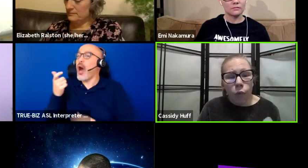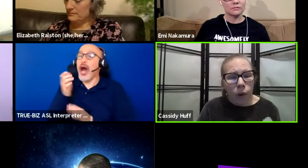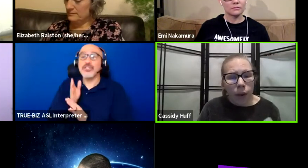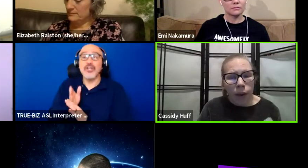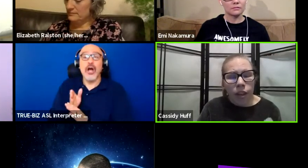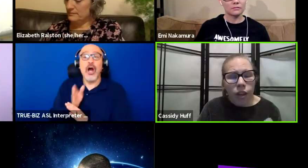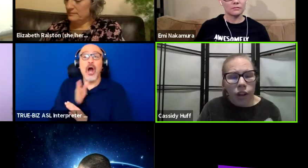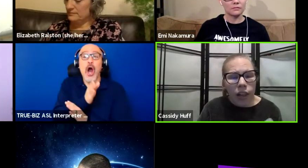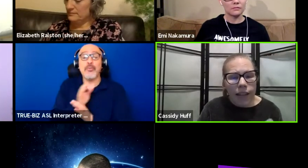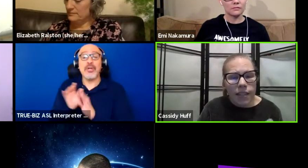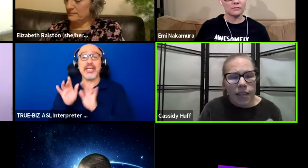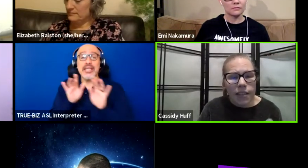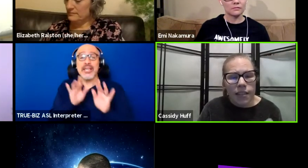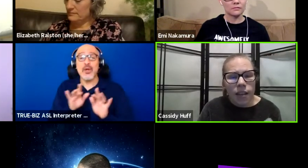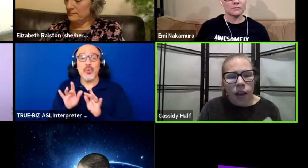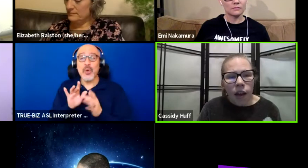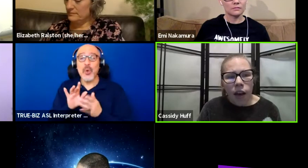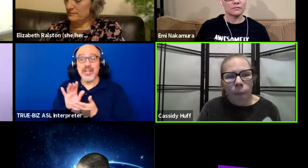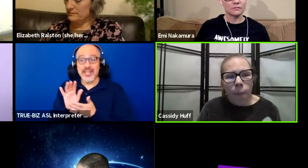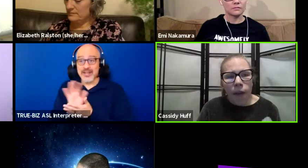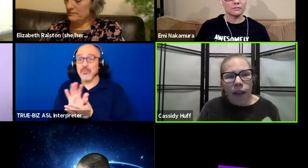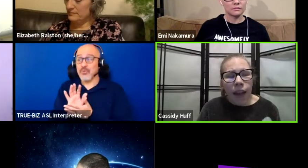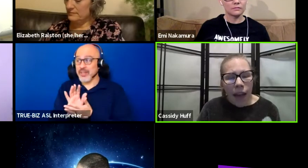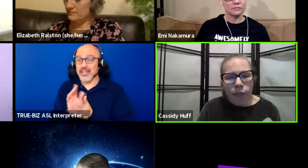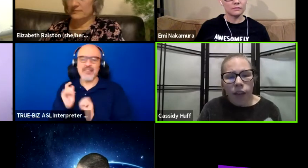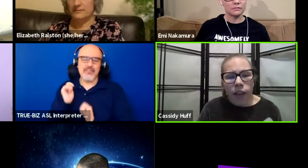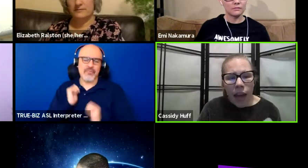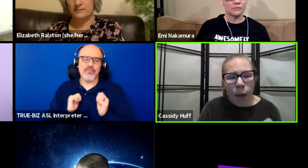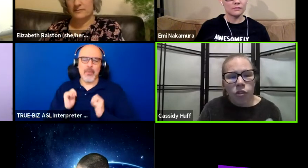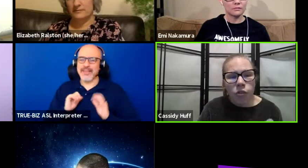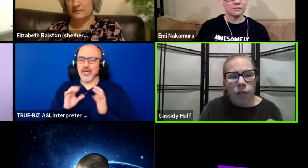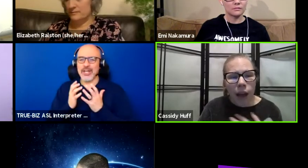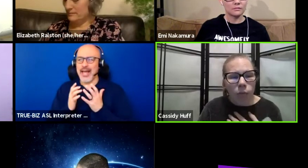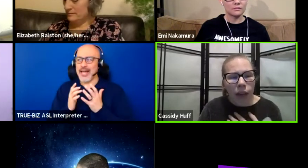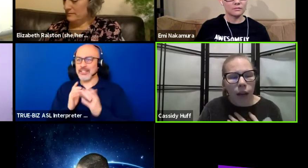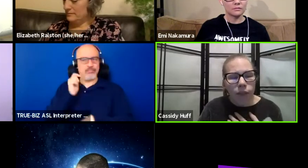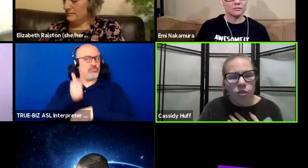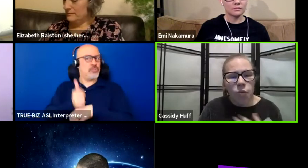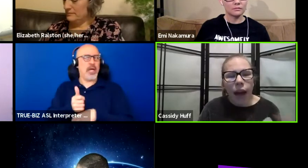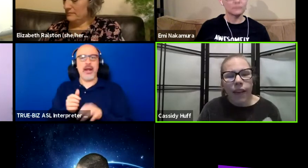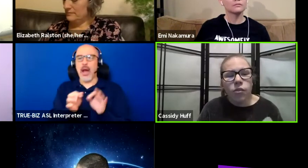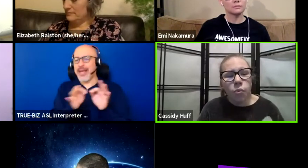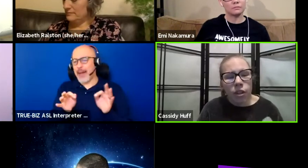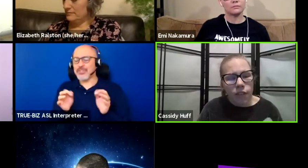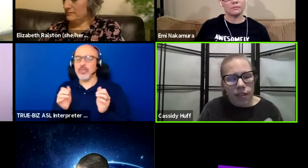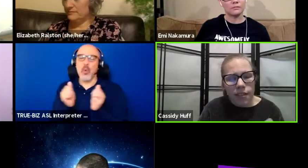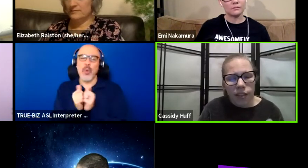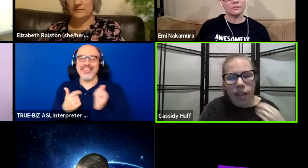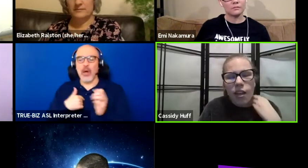for one of my theater classes and have it captioned without me having to ask previously.